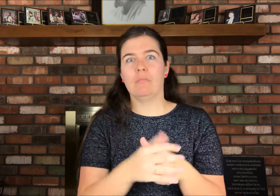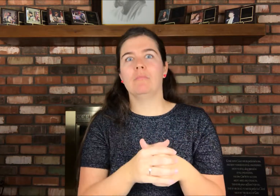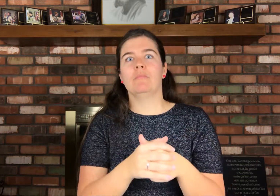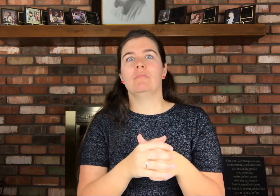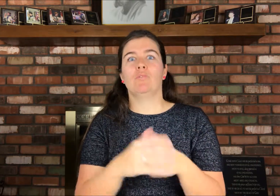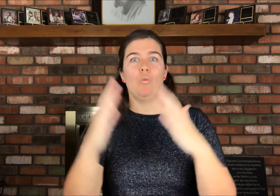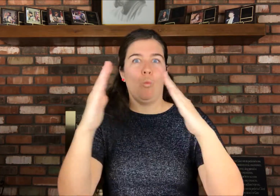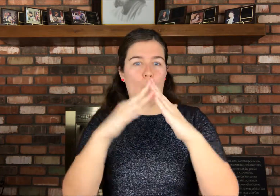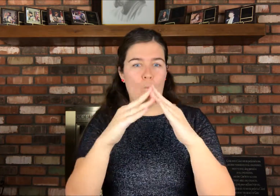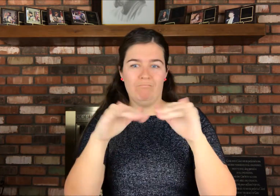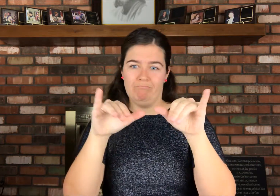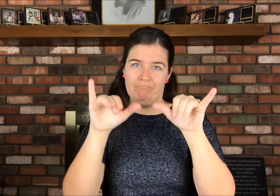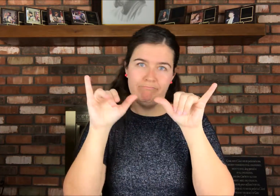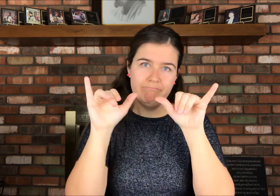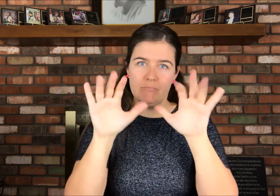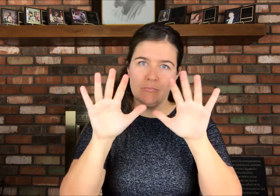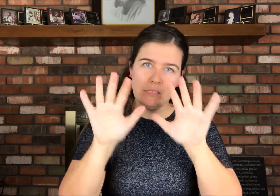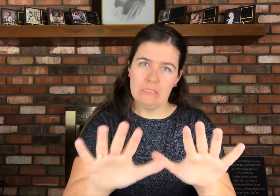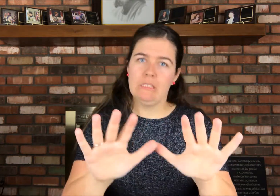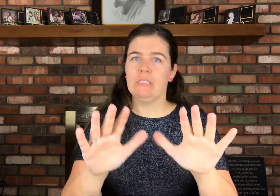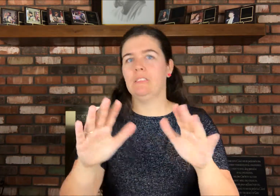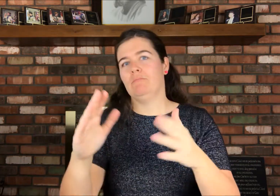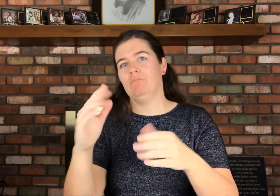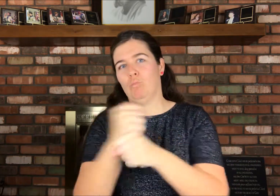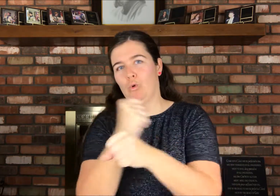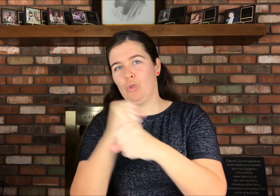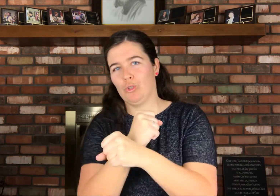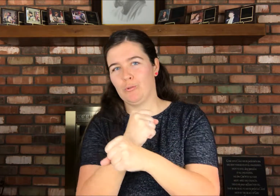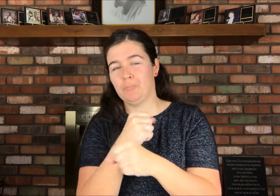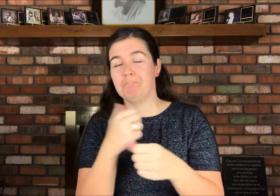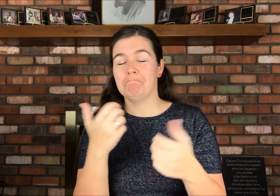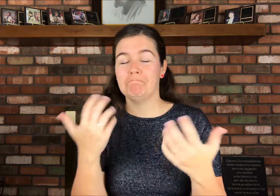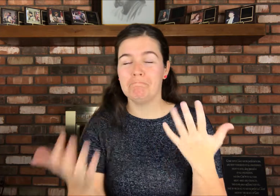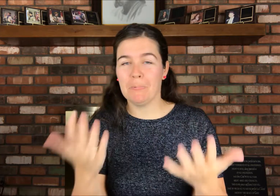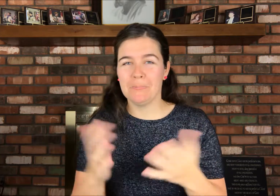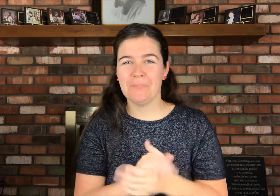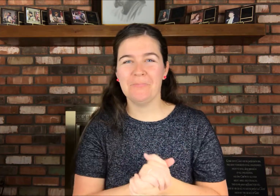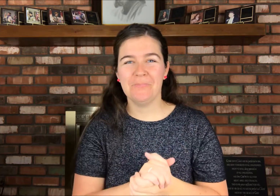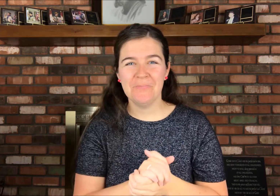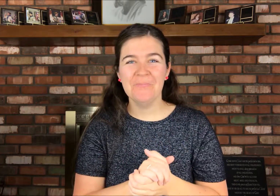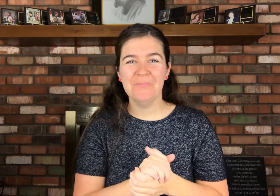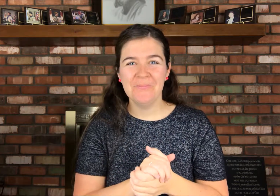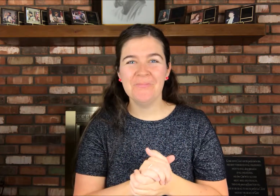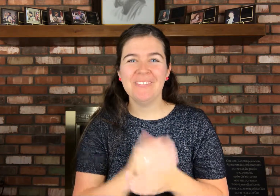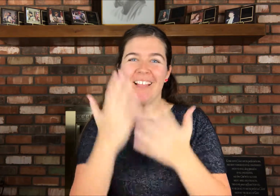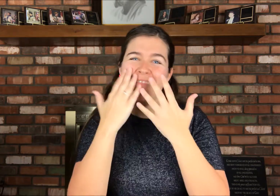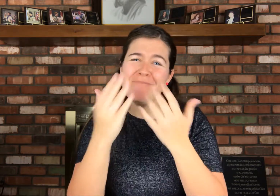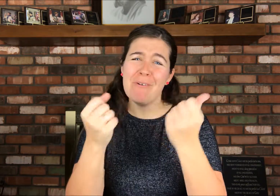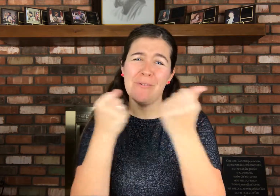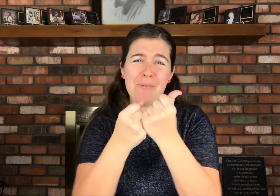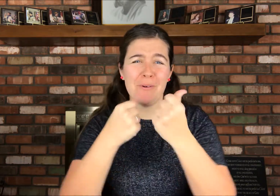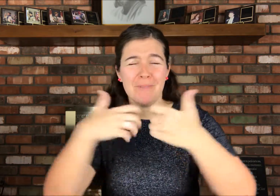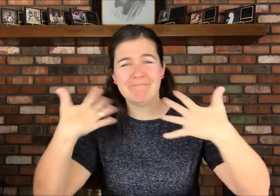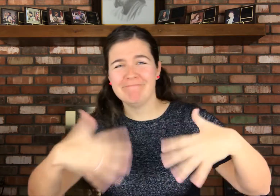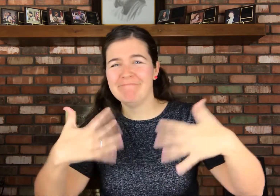So maybe staying at home to work, perhaps. Thank you for supporting me.